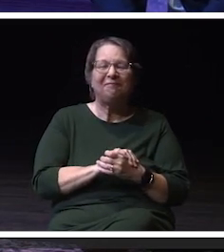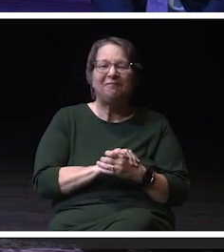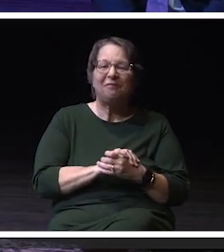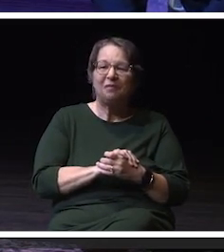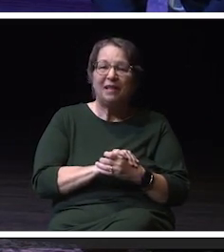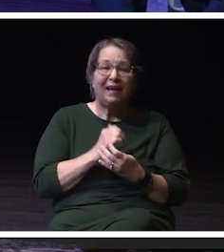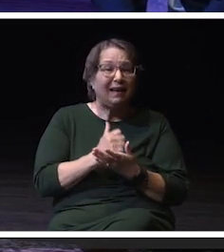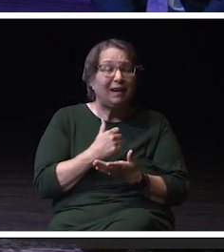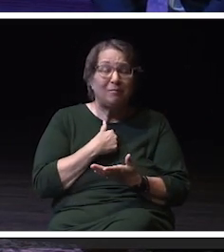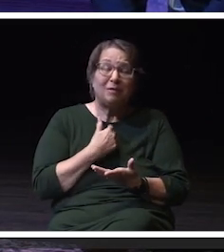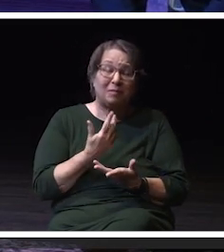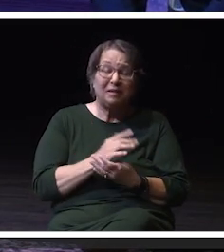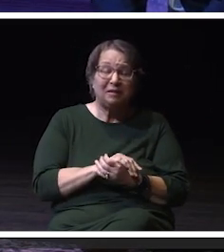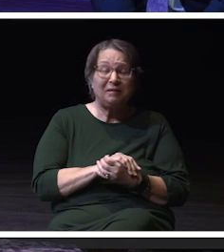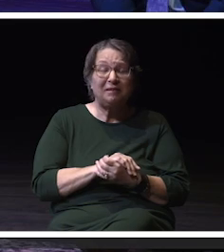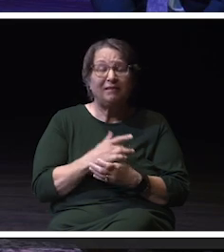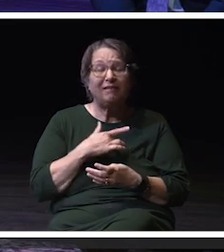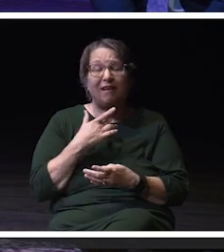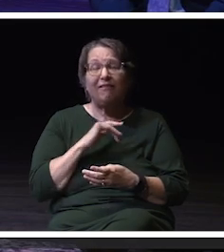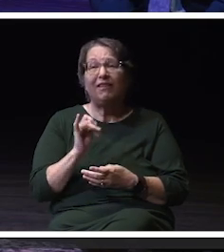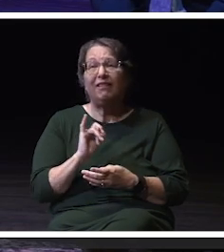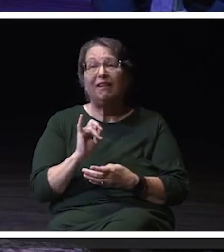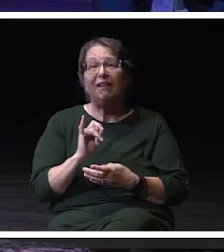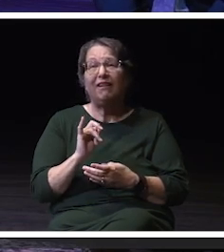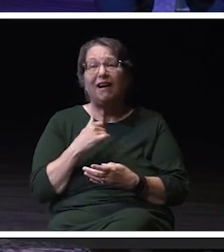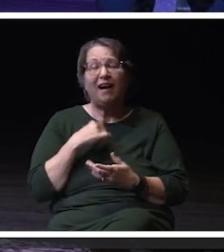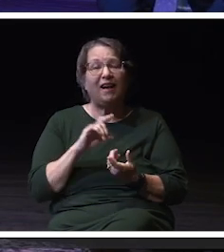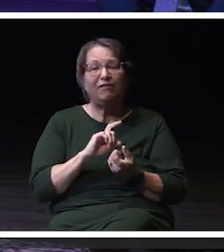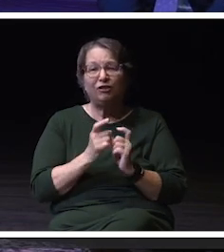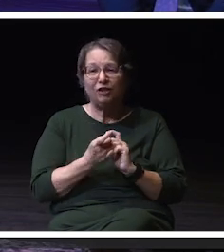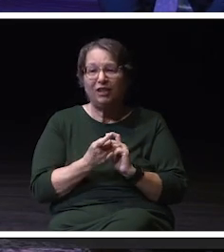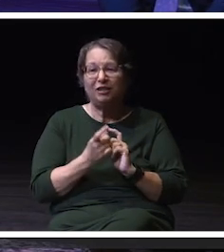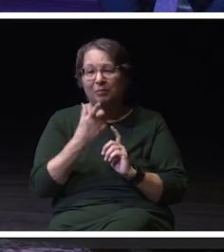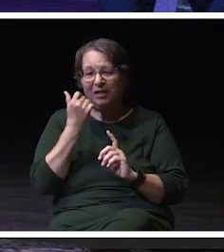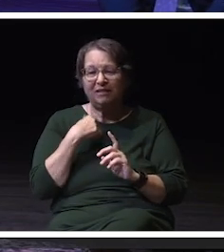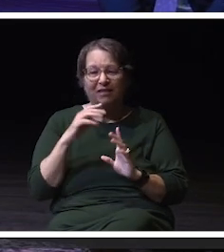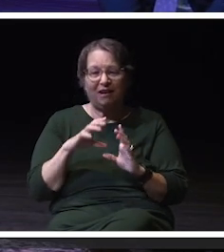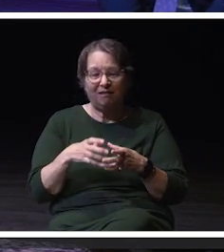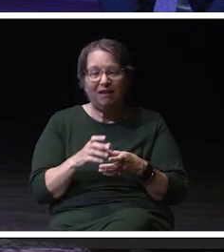And I feel like I have evolved in her class, and she shows me what it is to be a Latino.